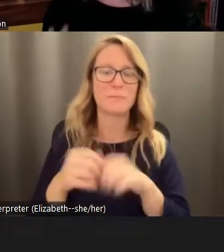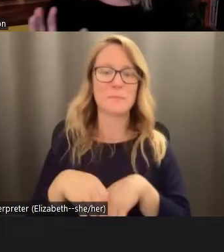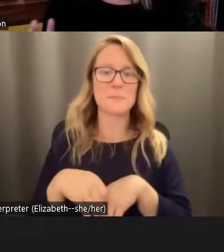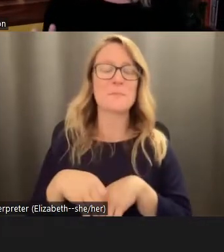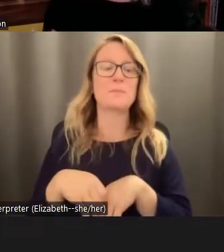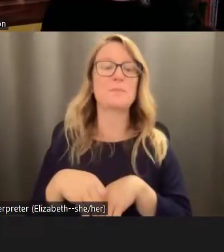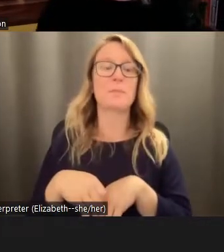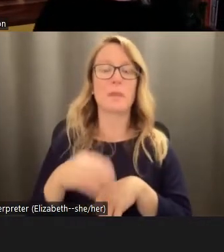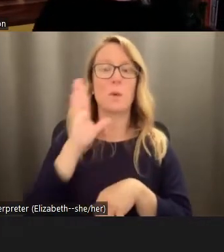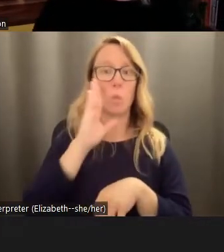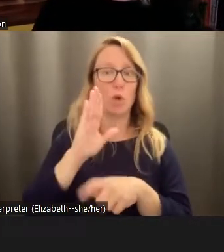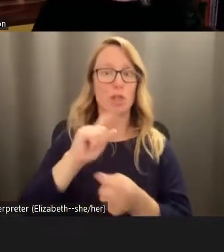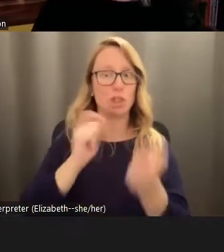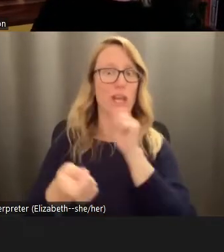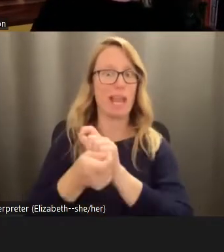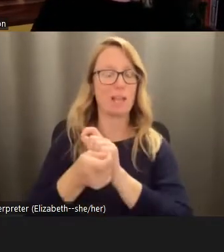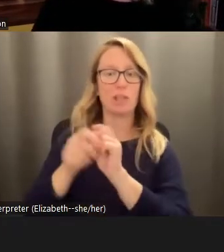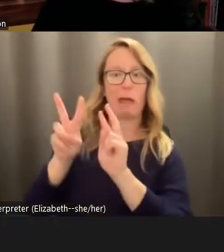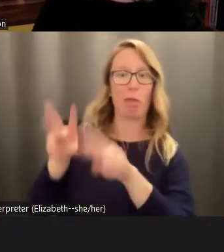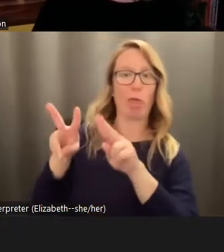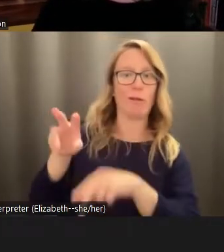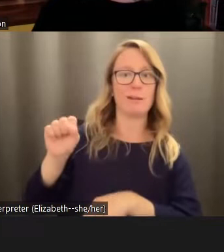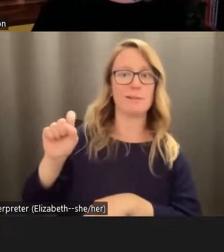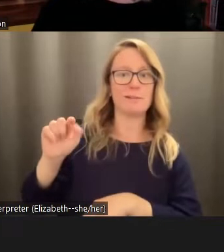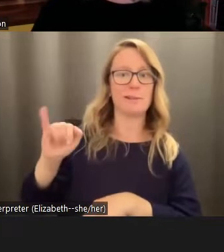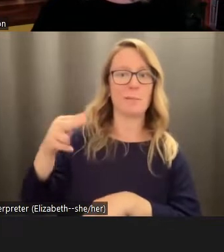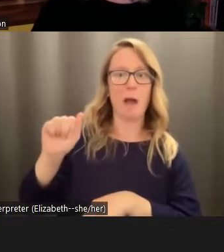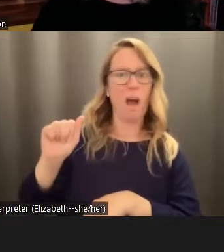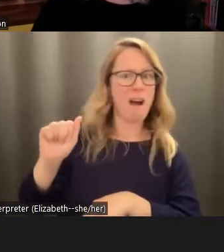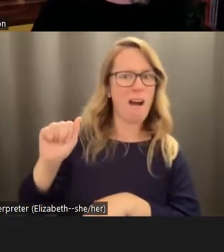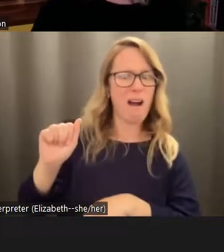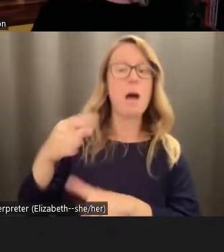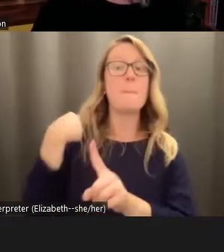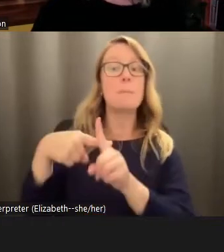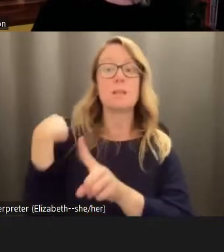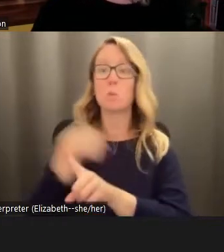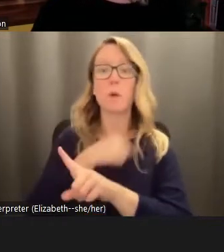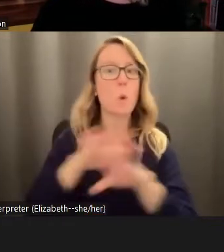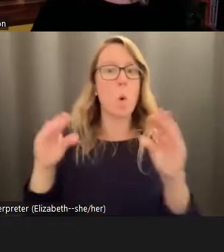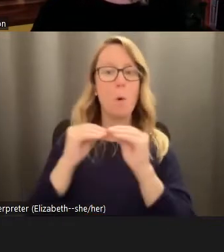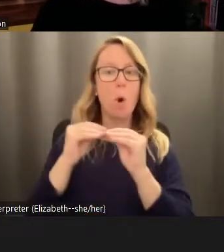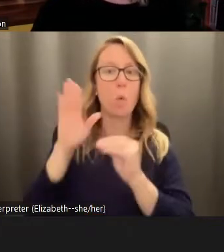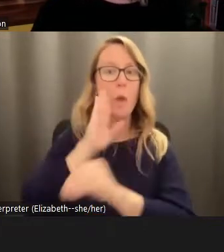shake that stigma around grief. But it also puts us in a place where we're no longer squandering our energy by trying